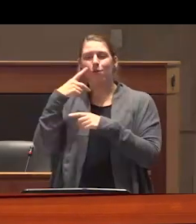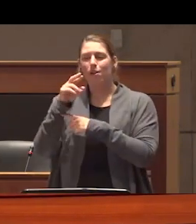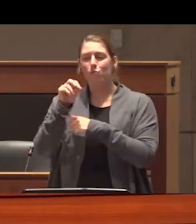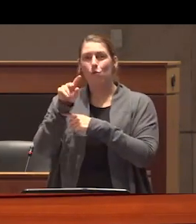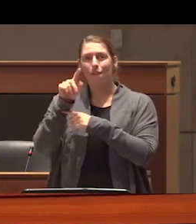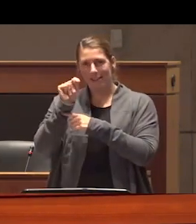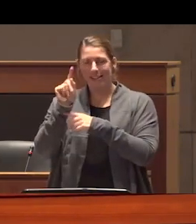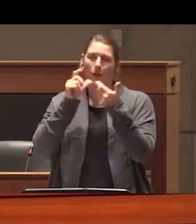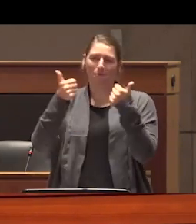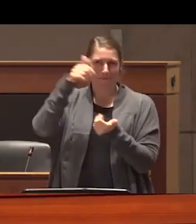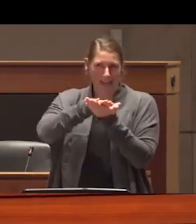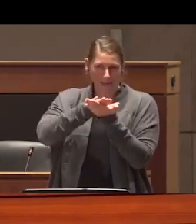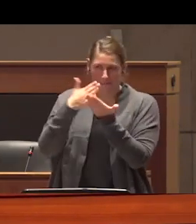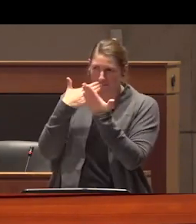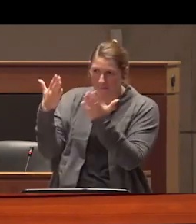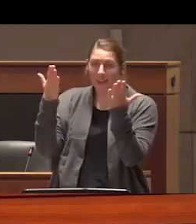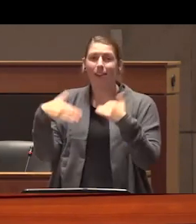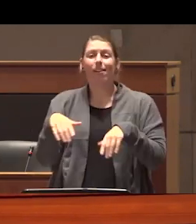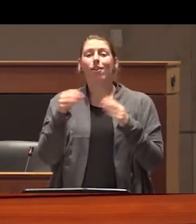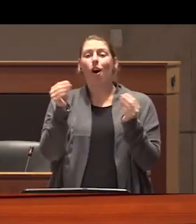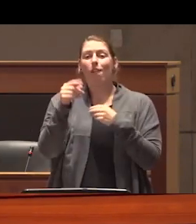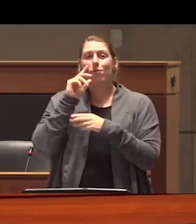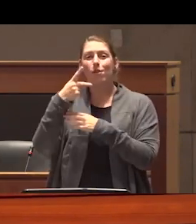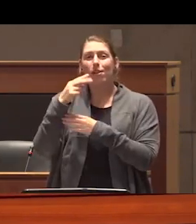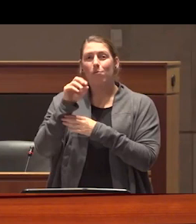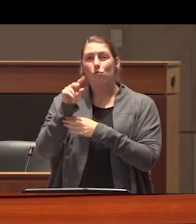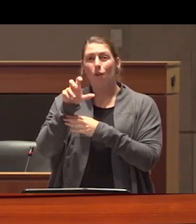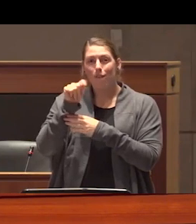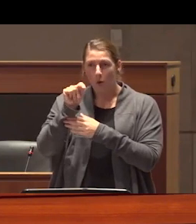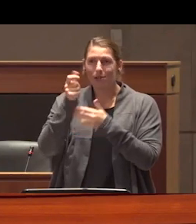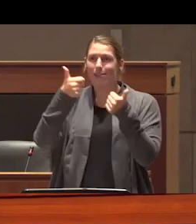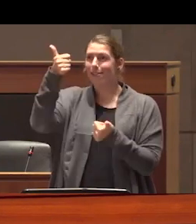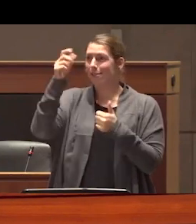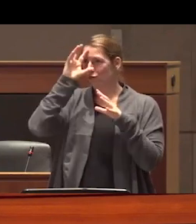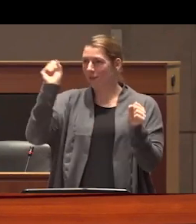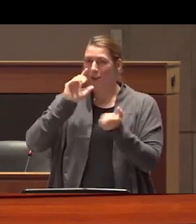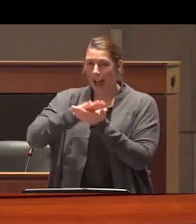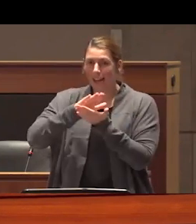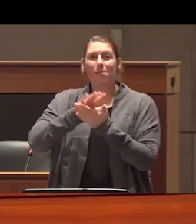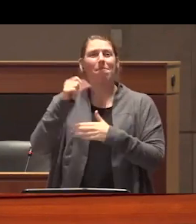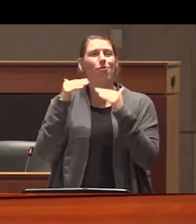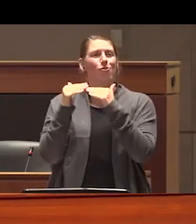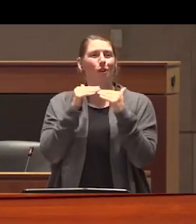academic Office of the Provost and vice president academic and to my colleagues beta and Shane at